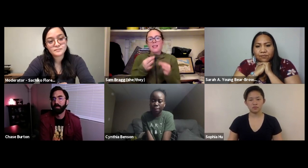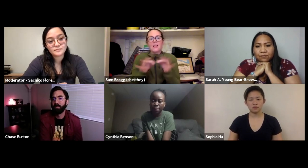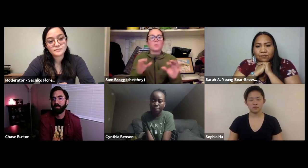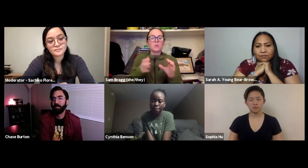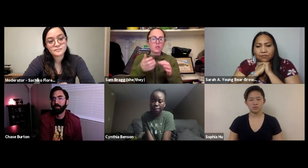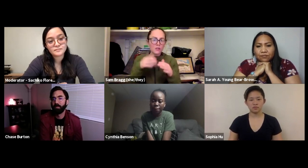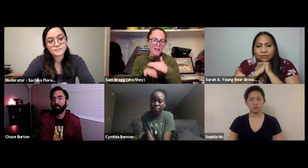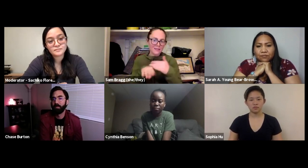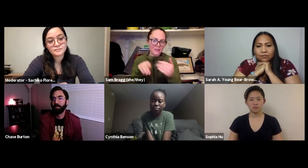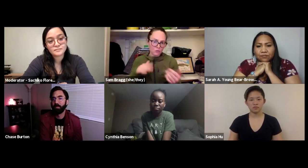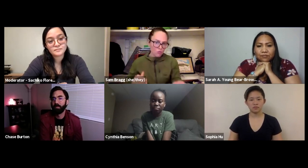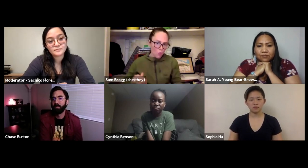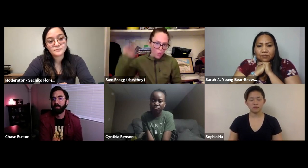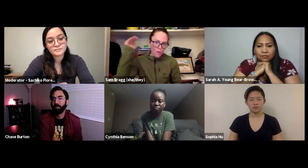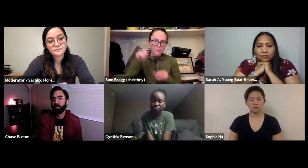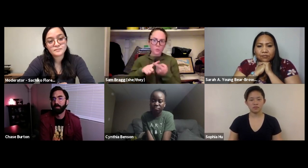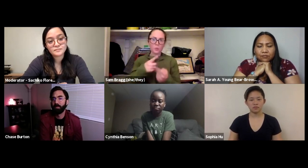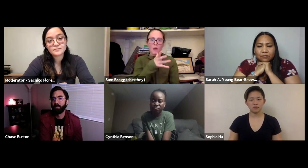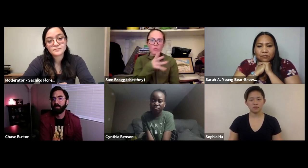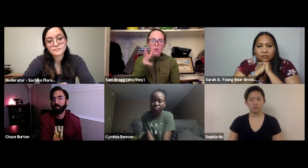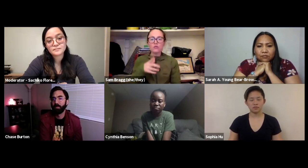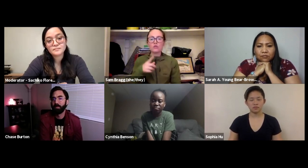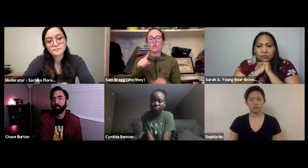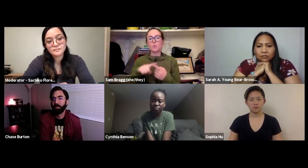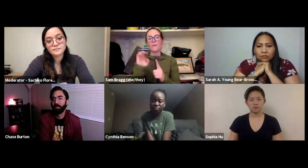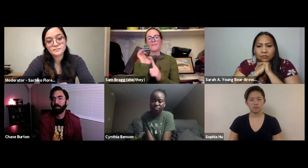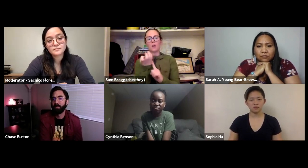and that I am fortunate to have language access through my parents and through my family to